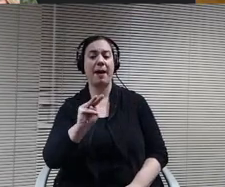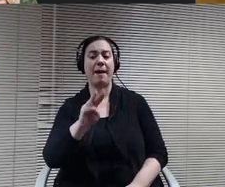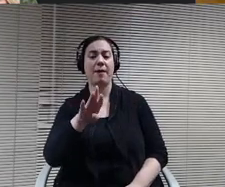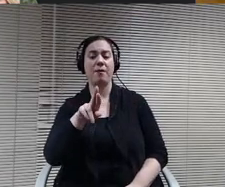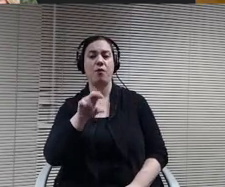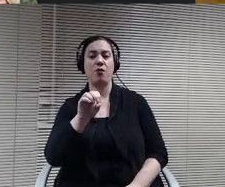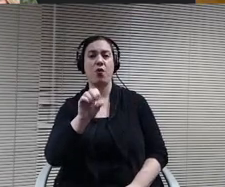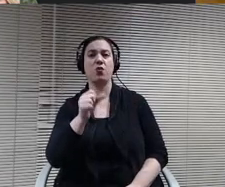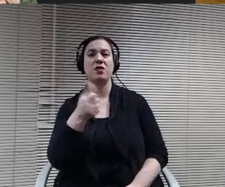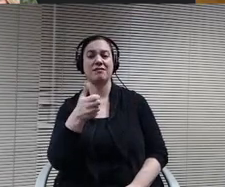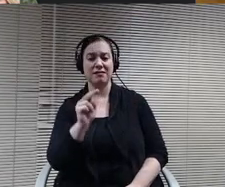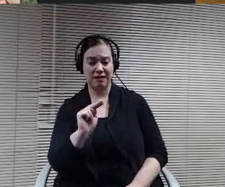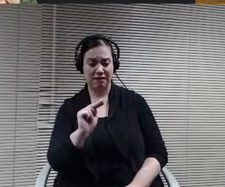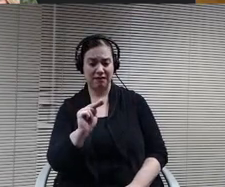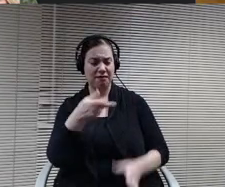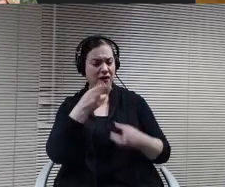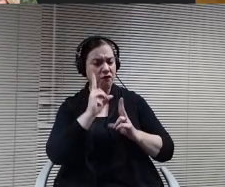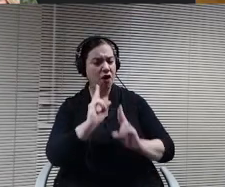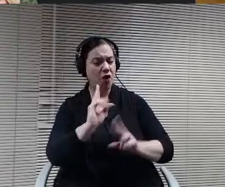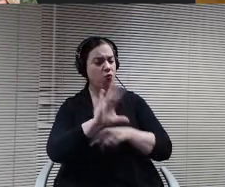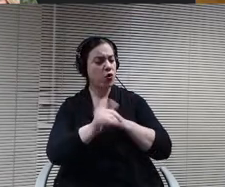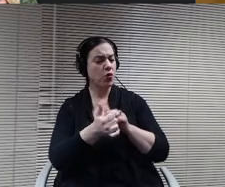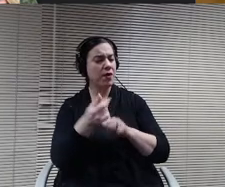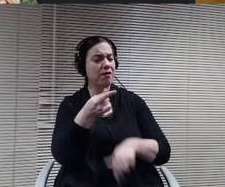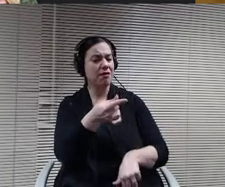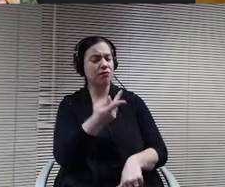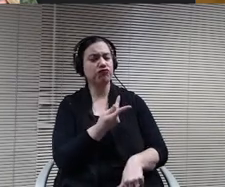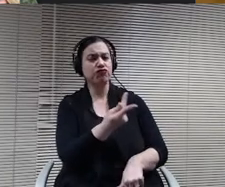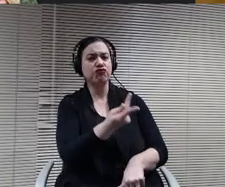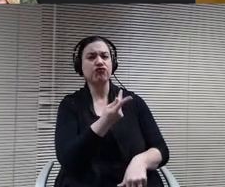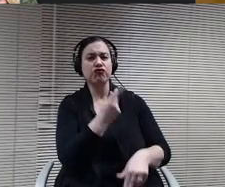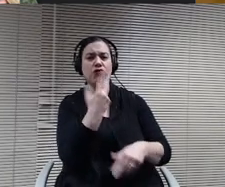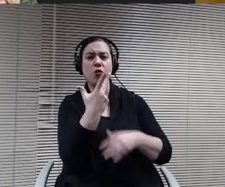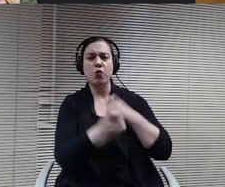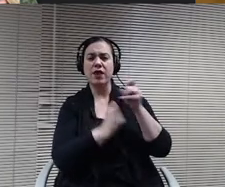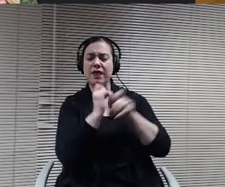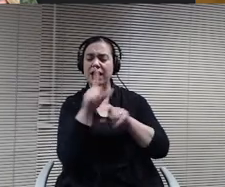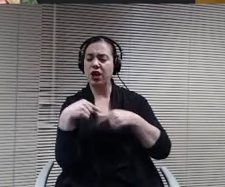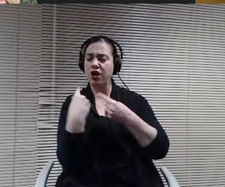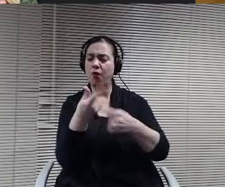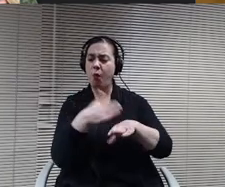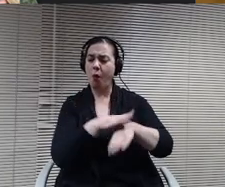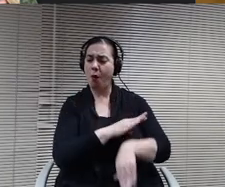the board with Mark for over three years and known Mark